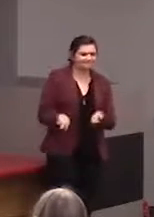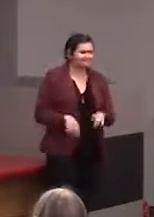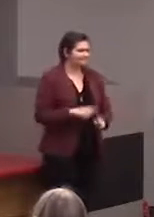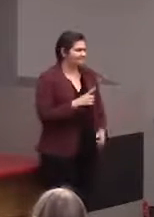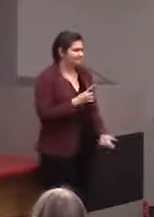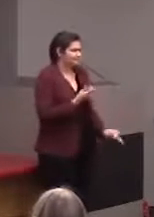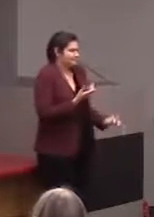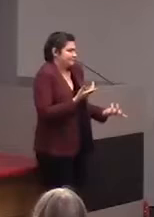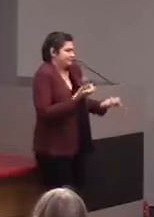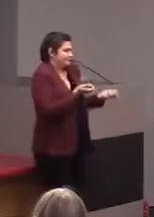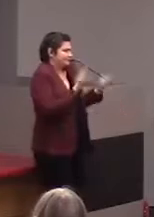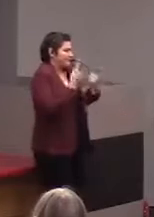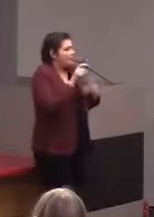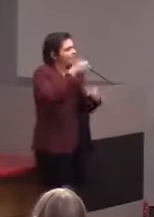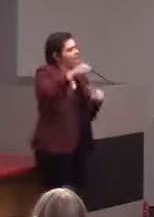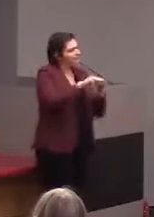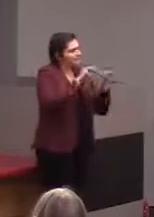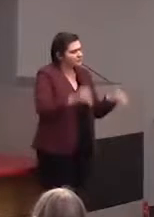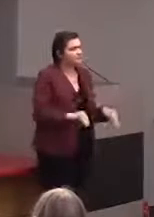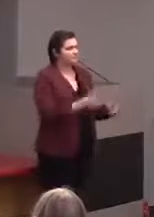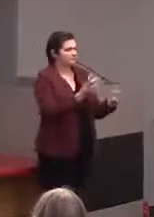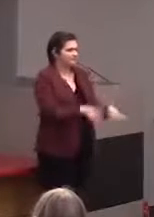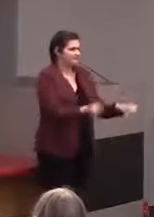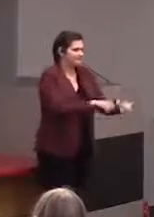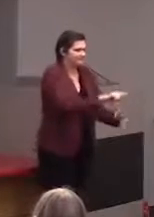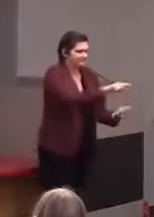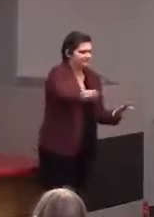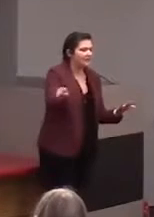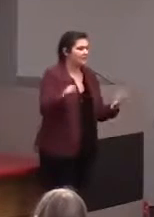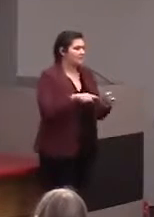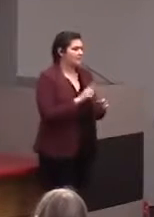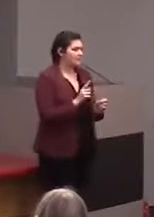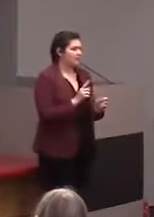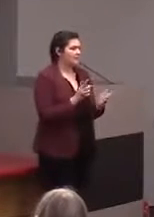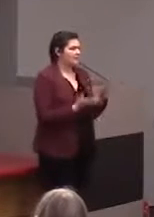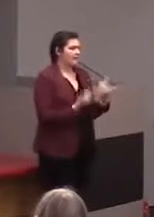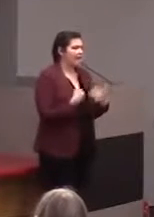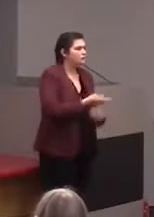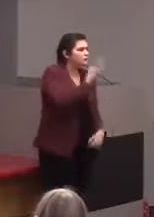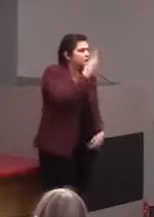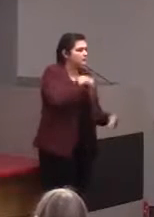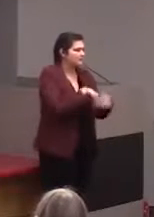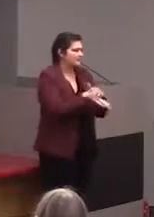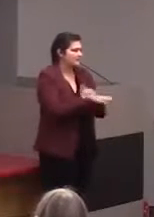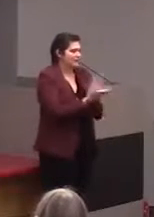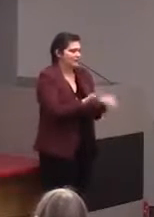types of museums you get a lot of that. And then, there might be like two accessible things, things you can touch and everyone's like,